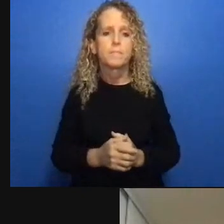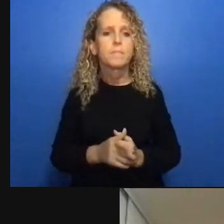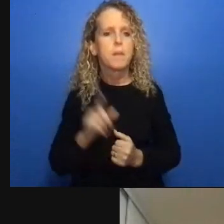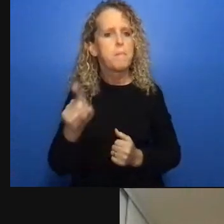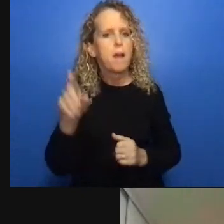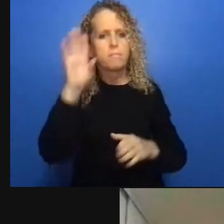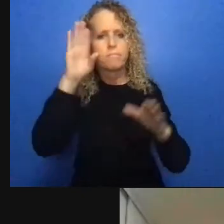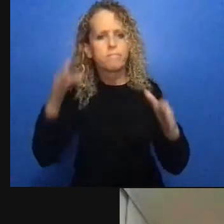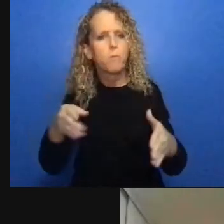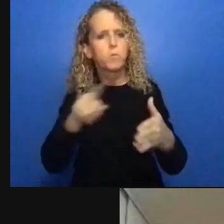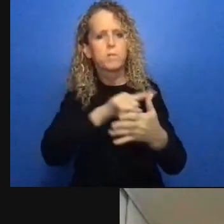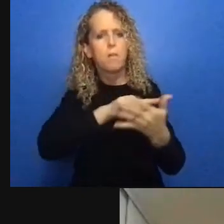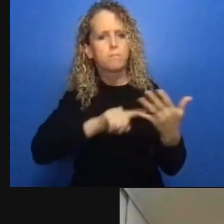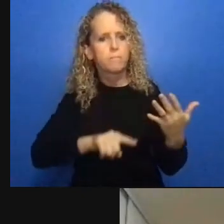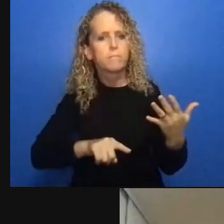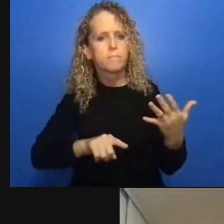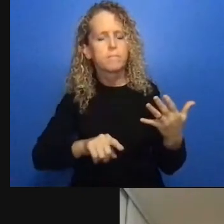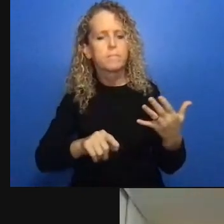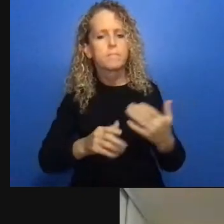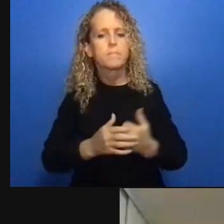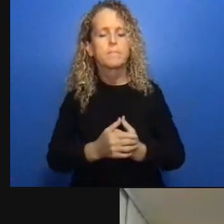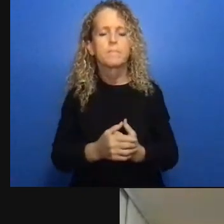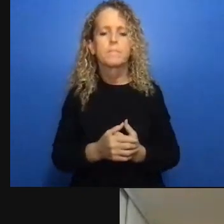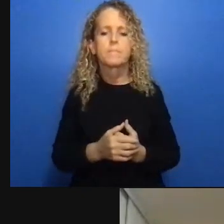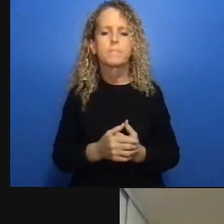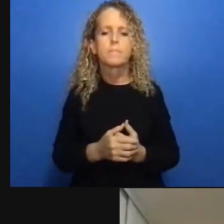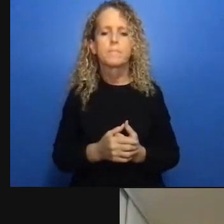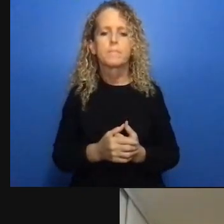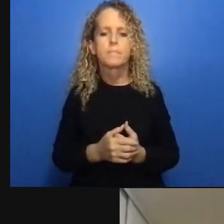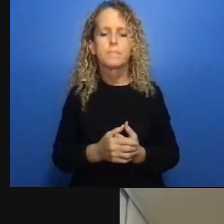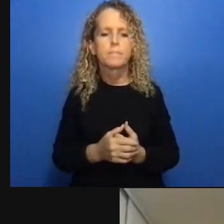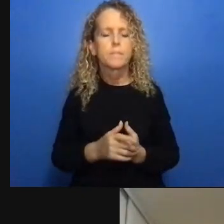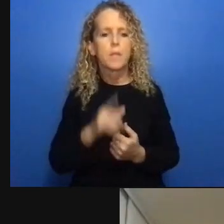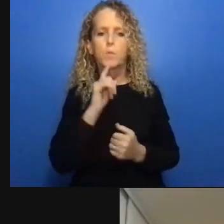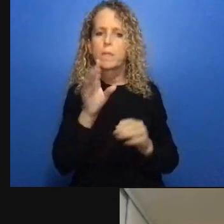should look like and i'm so pleased that we had the opportunity tonight to give focus to that